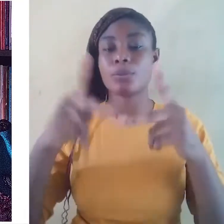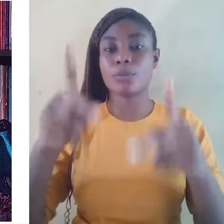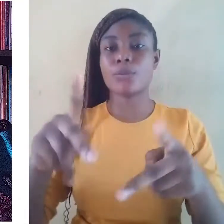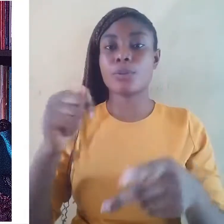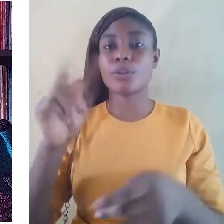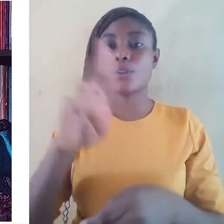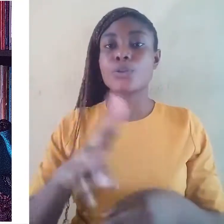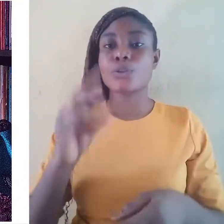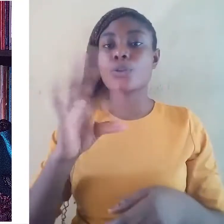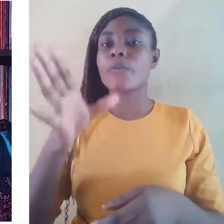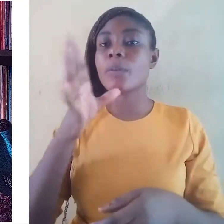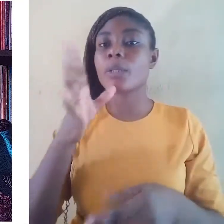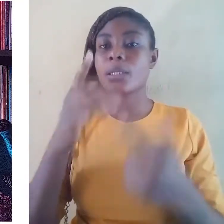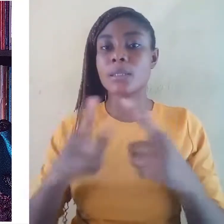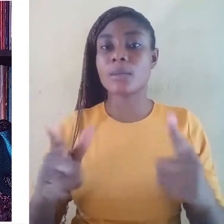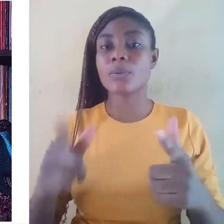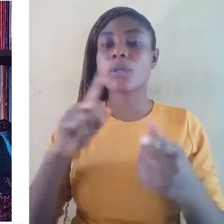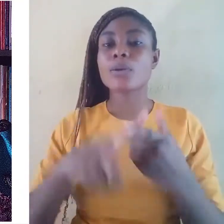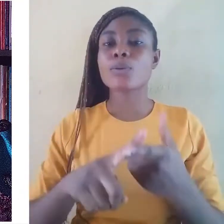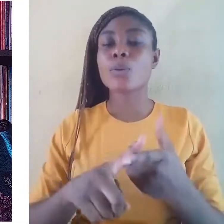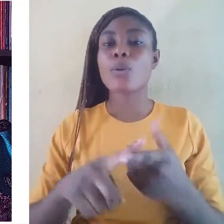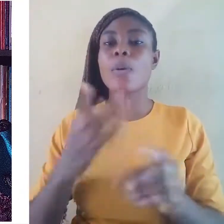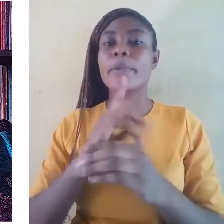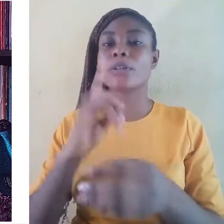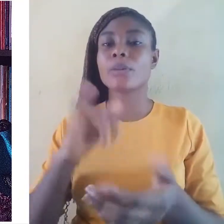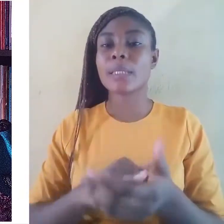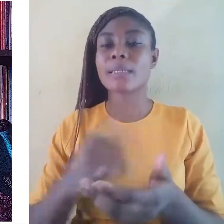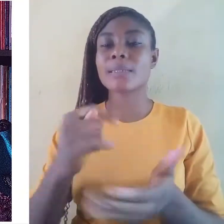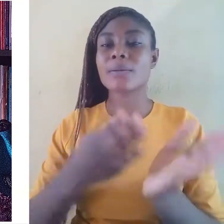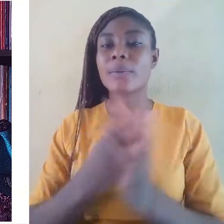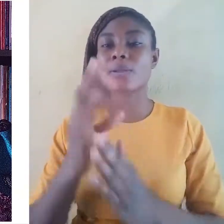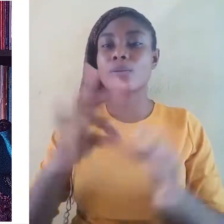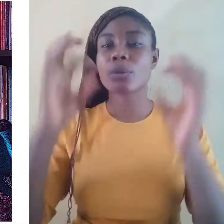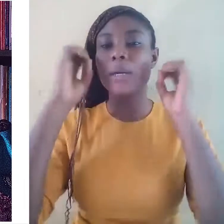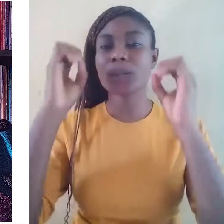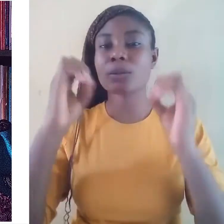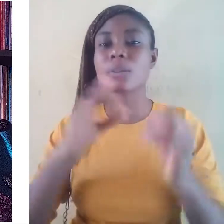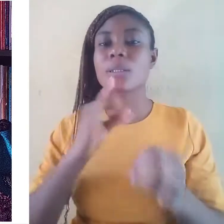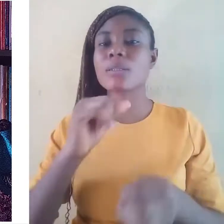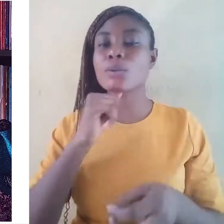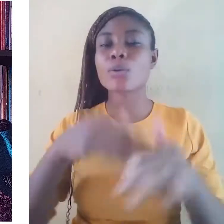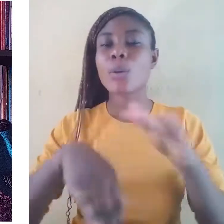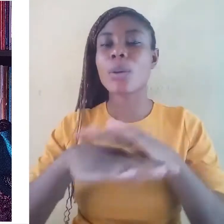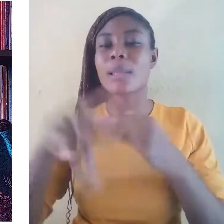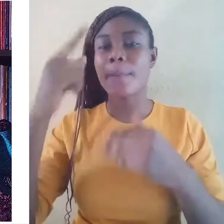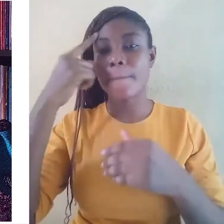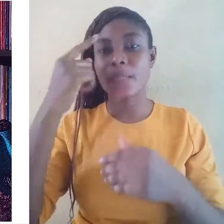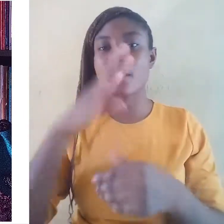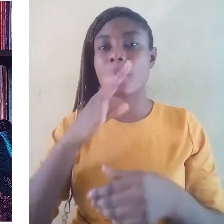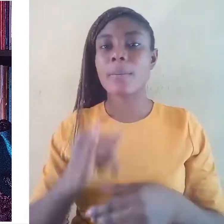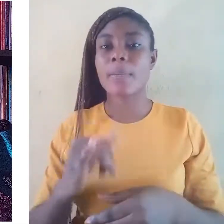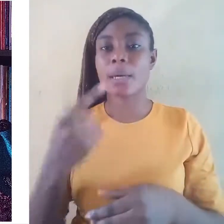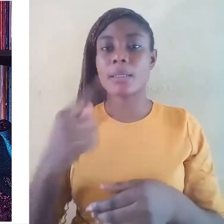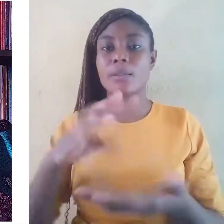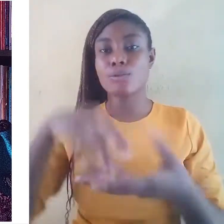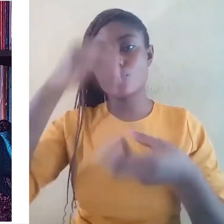to ensure that the right to education is not undermined by students’ lack of comprehension.